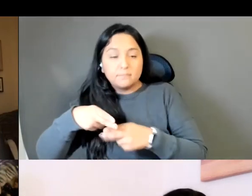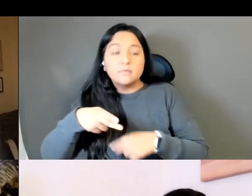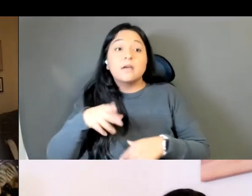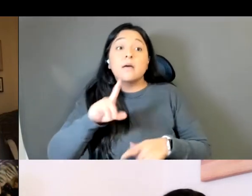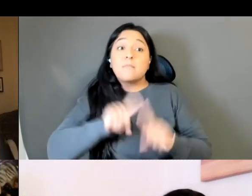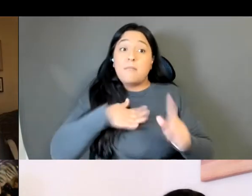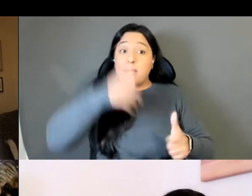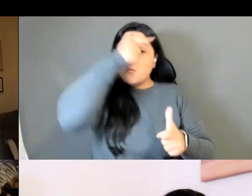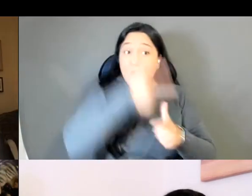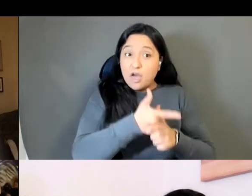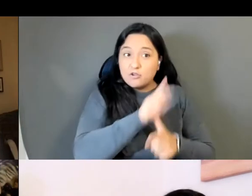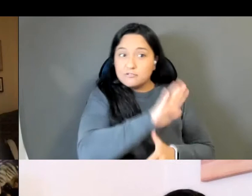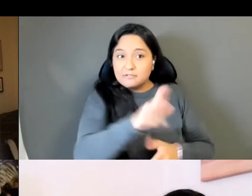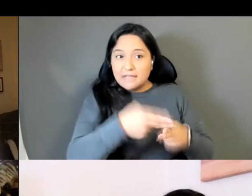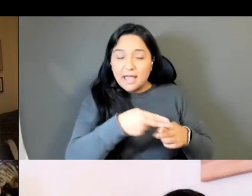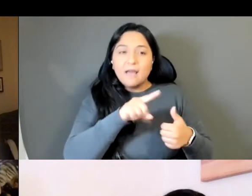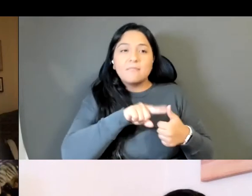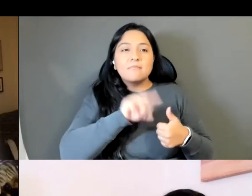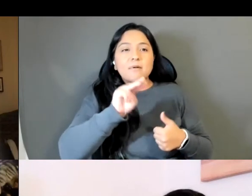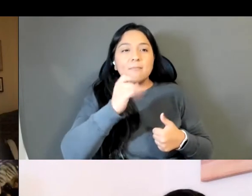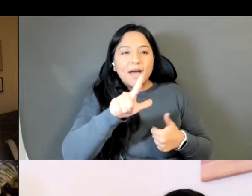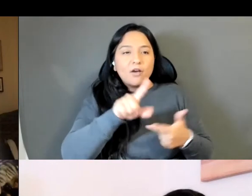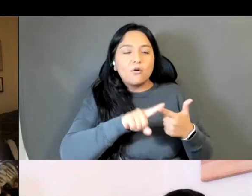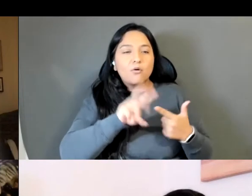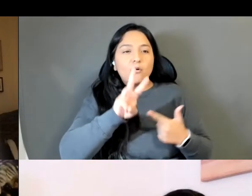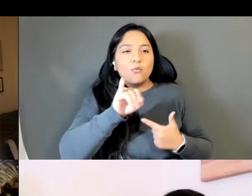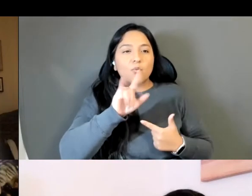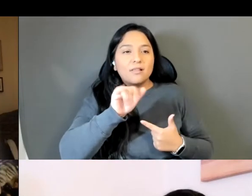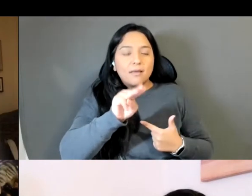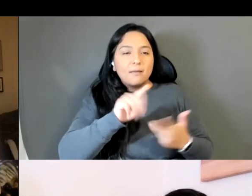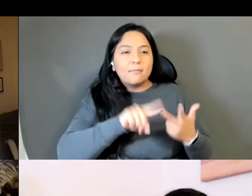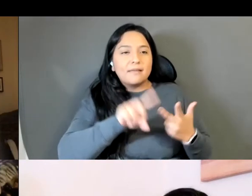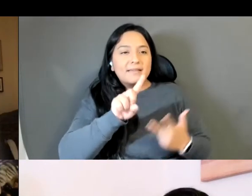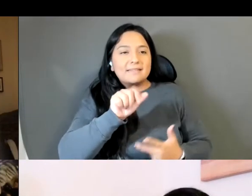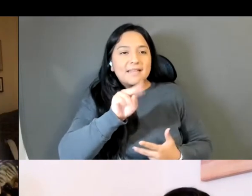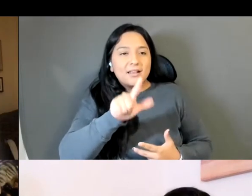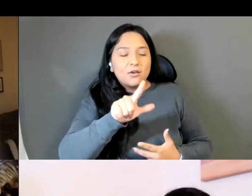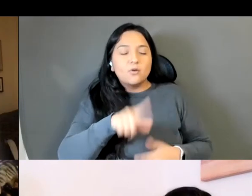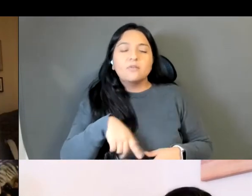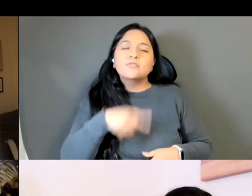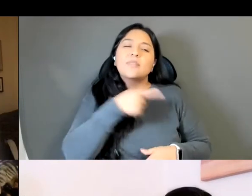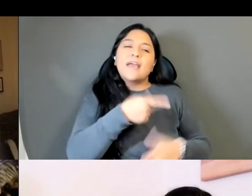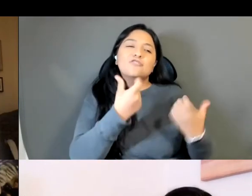So they were trying to do this cult, you know, kind of hybrid cultural thing because I'm